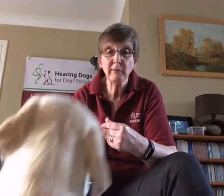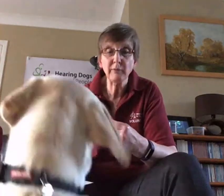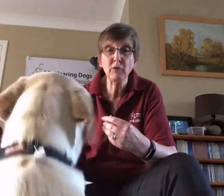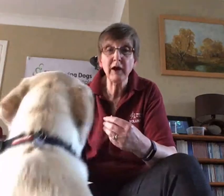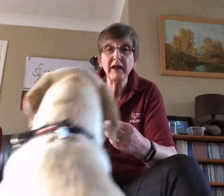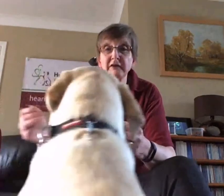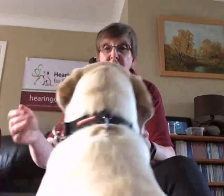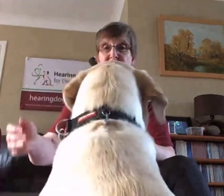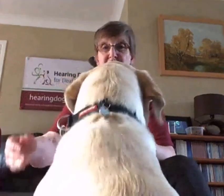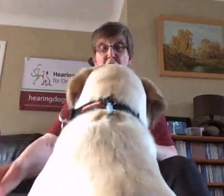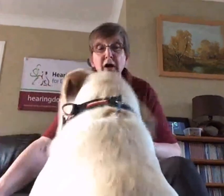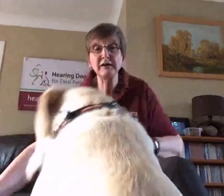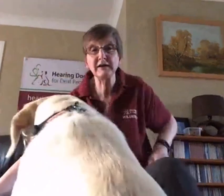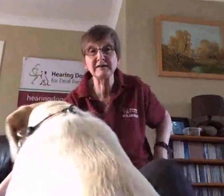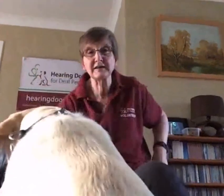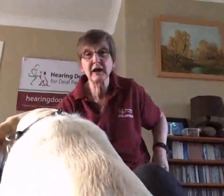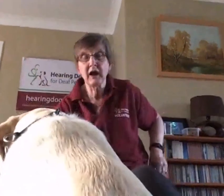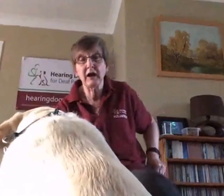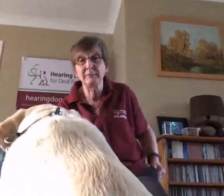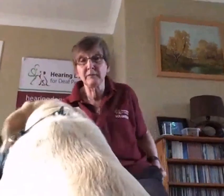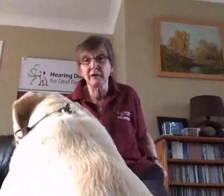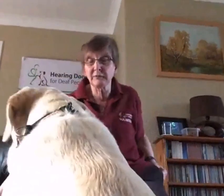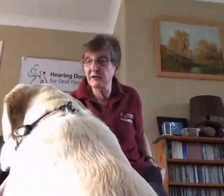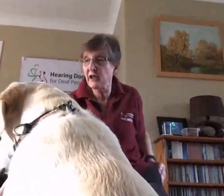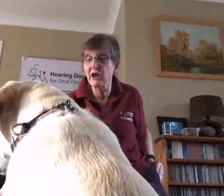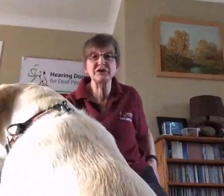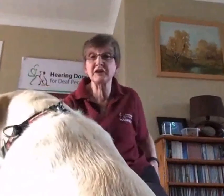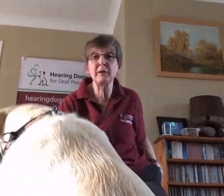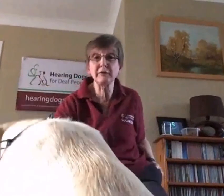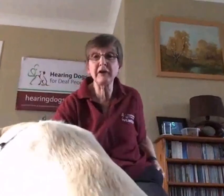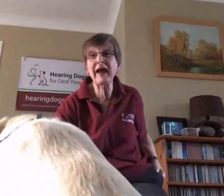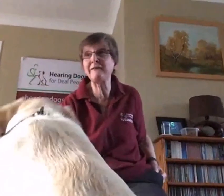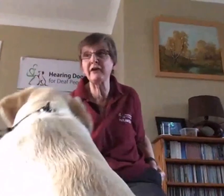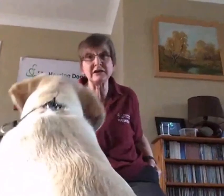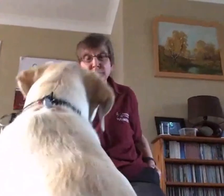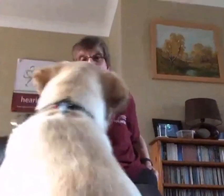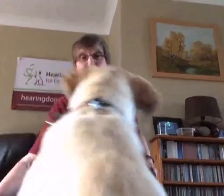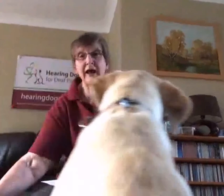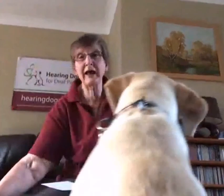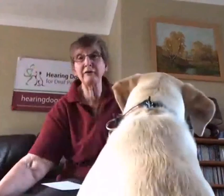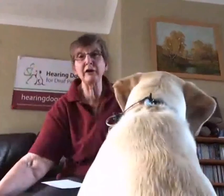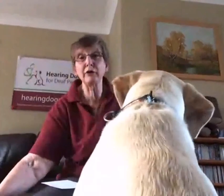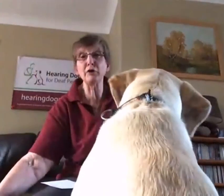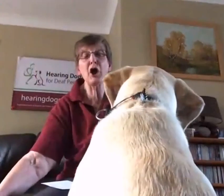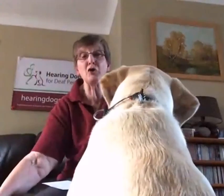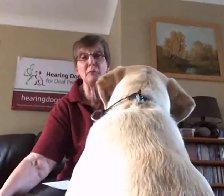quite innovative ideas; interesting number of cafes we've had to have in our own home